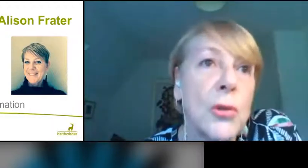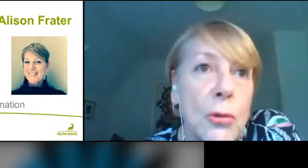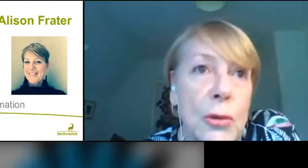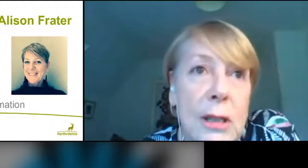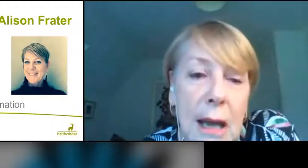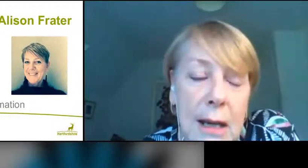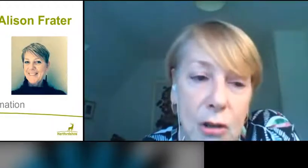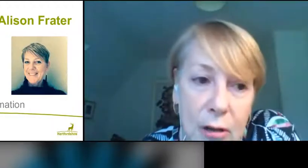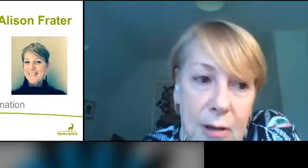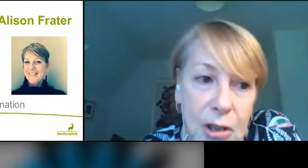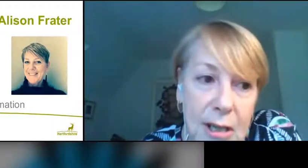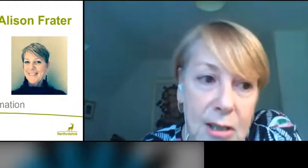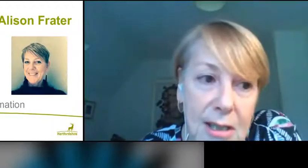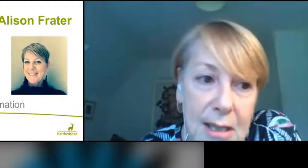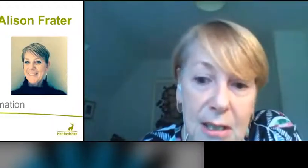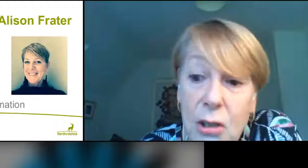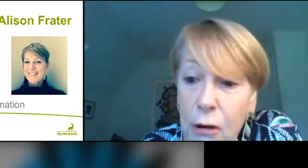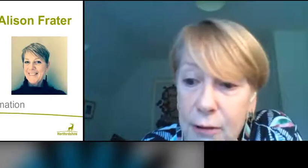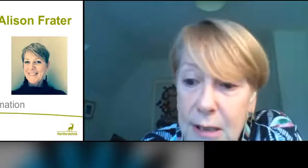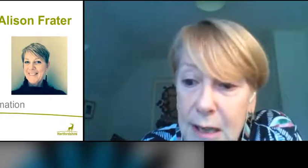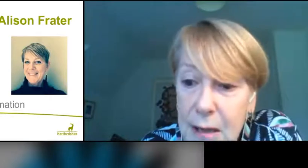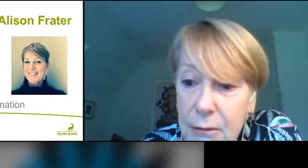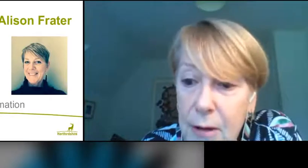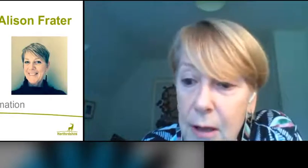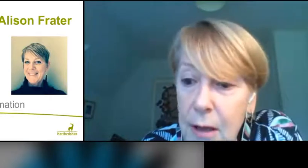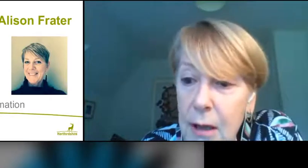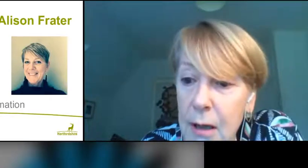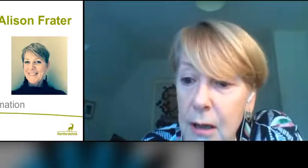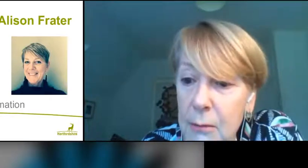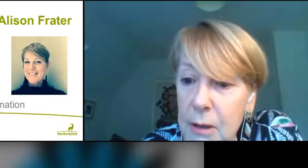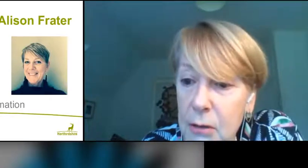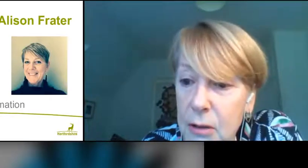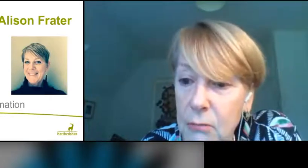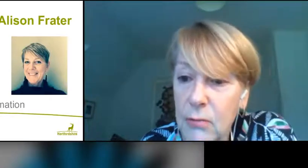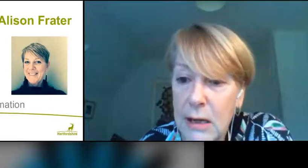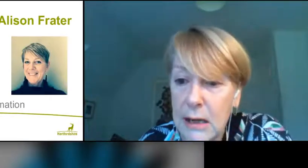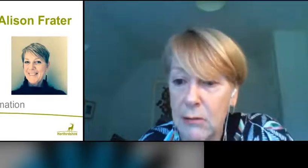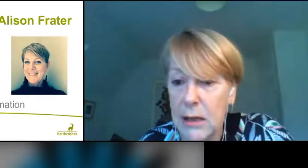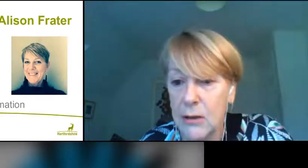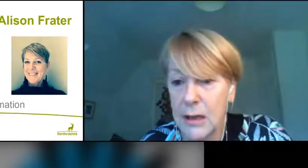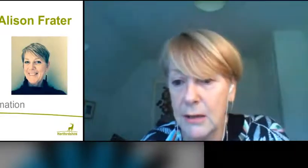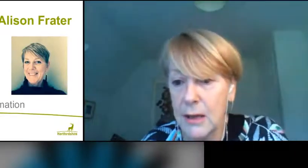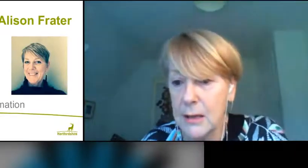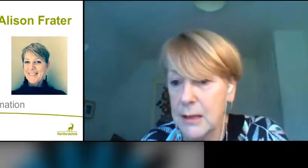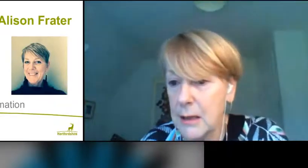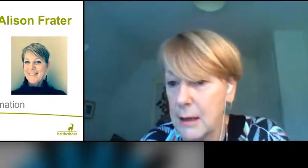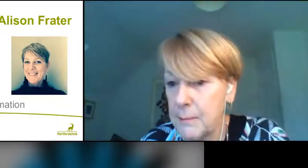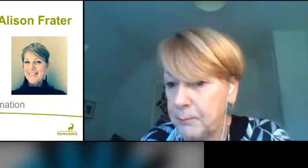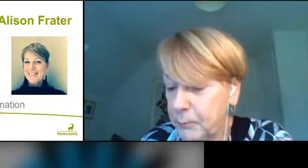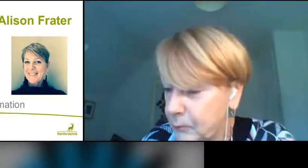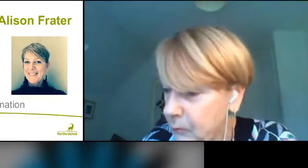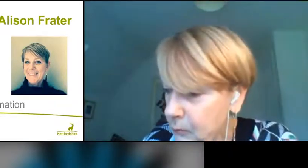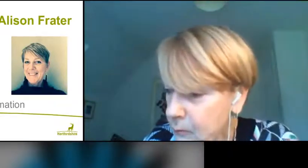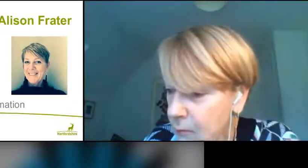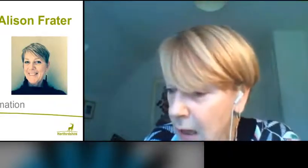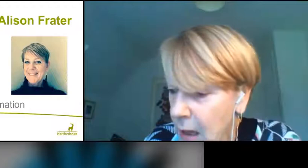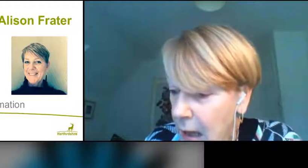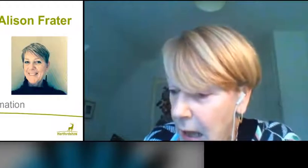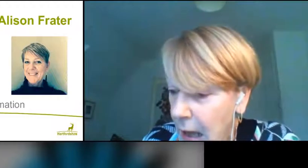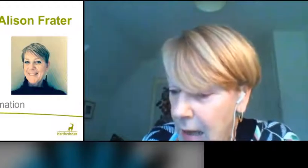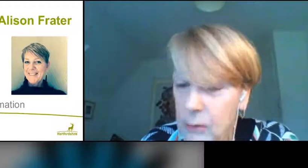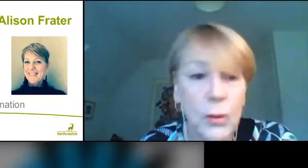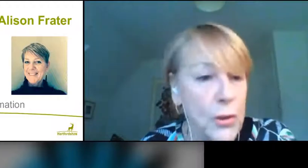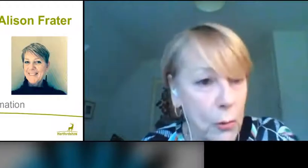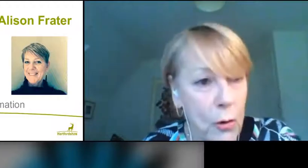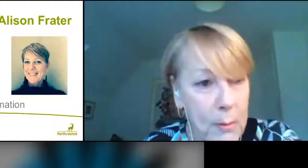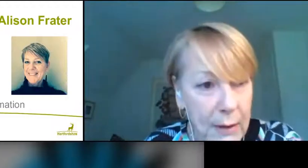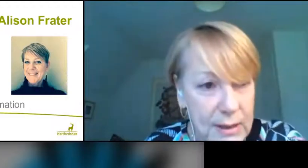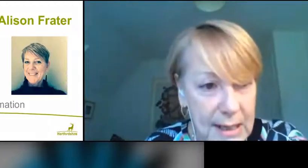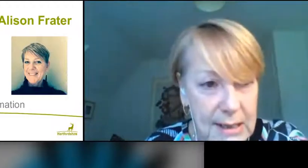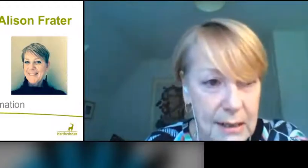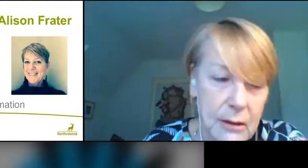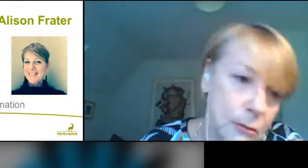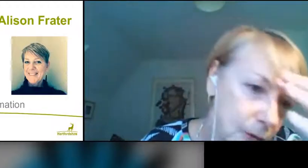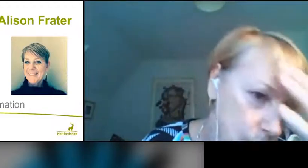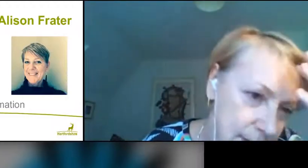schools and other education settings COVID safe. We'll talk more about the testing that we're